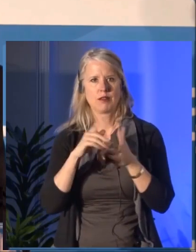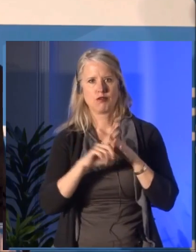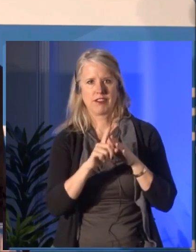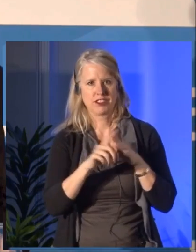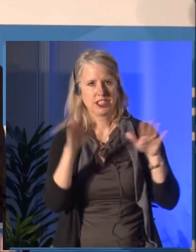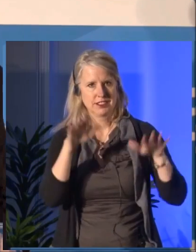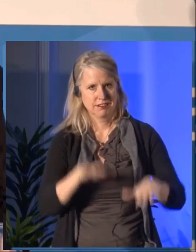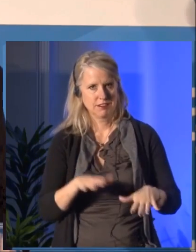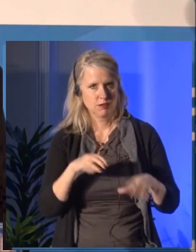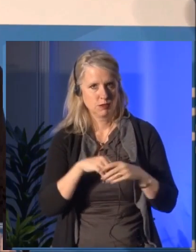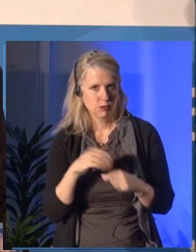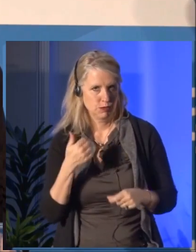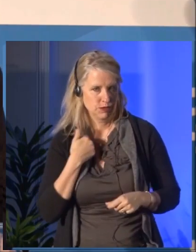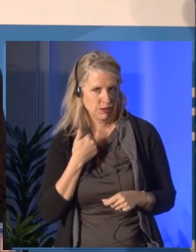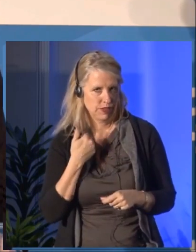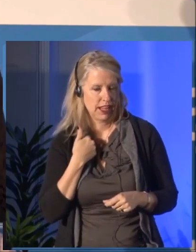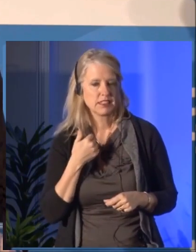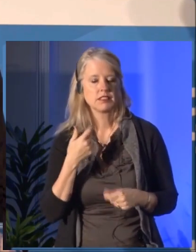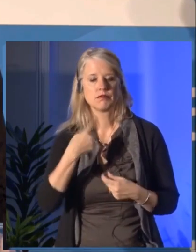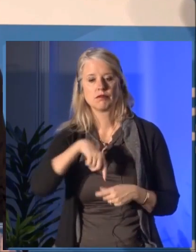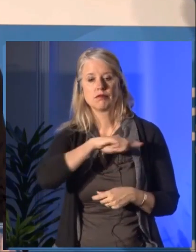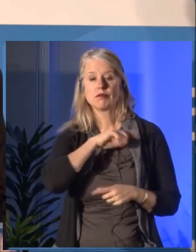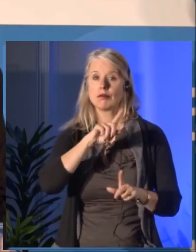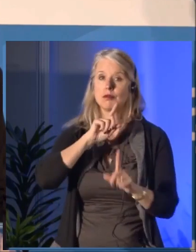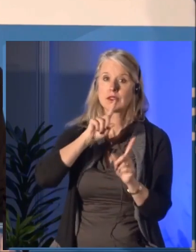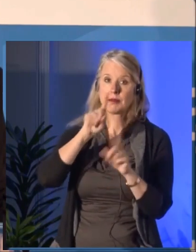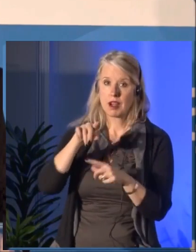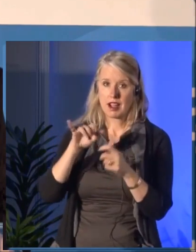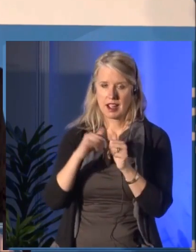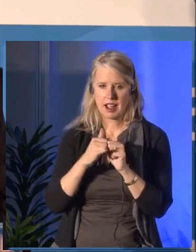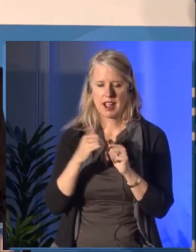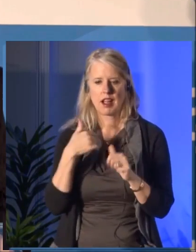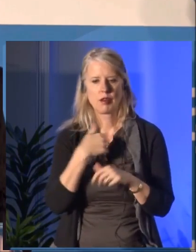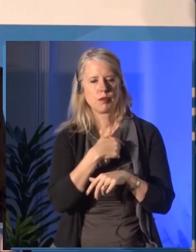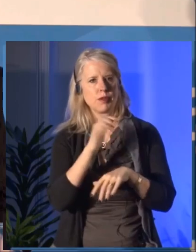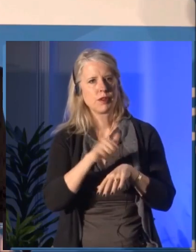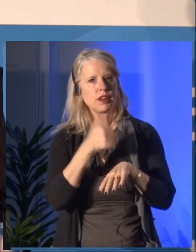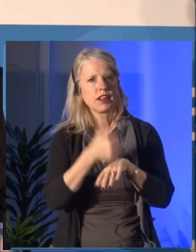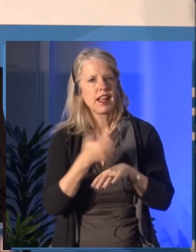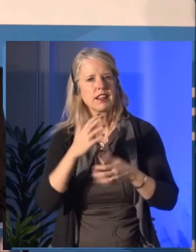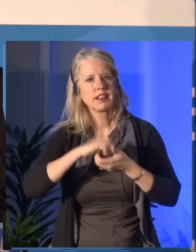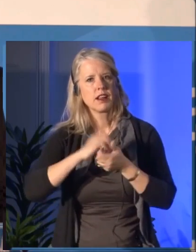to give Syrian refugees access to the best in Canadian arts.